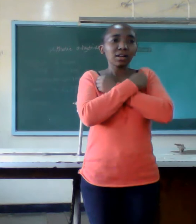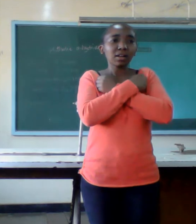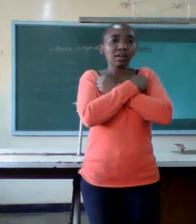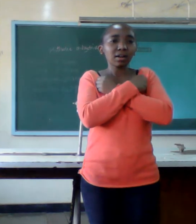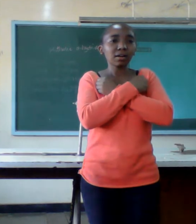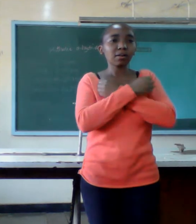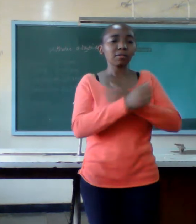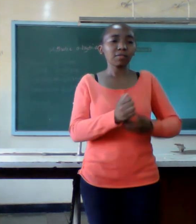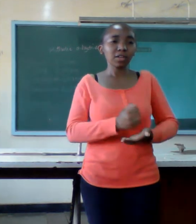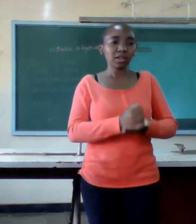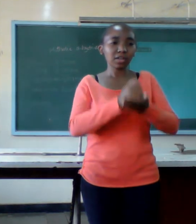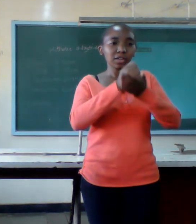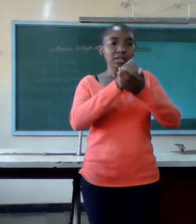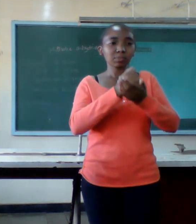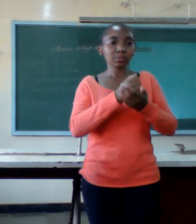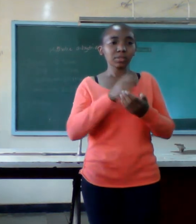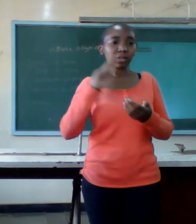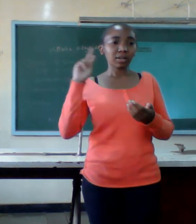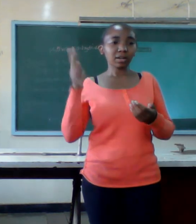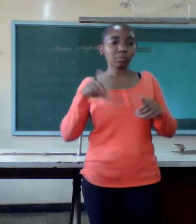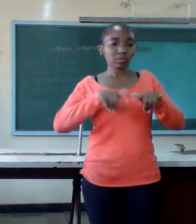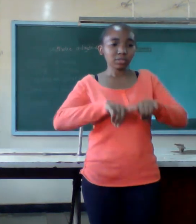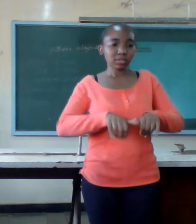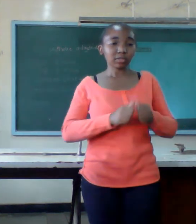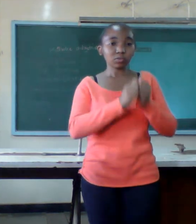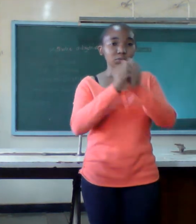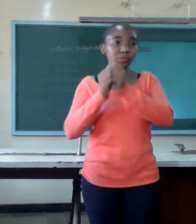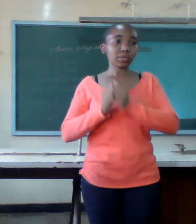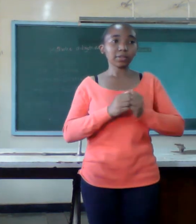before starting in the mind and the death of his the mind